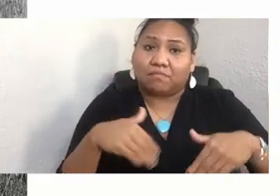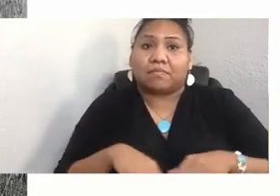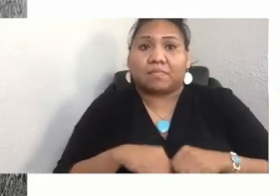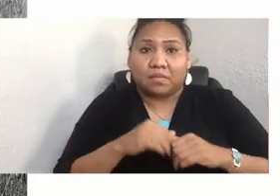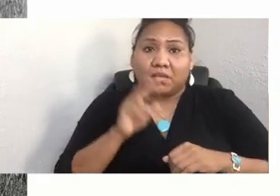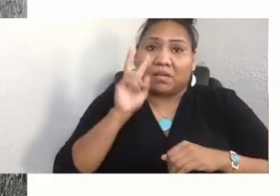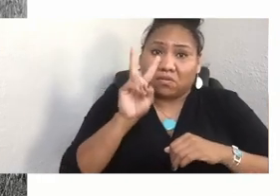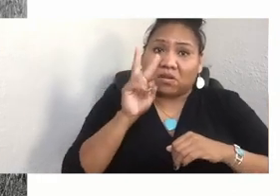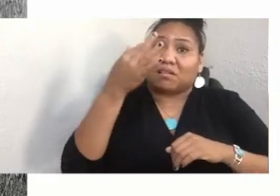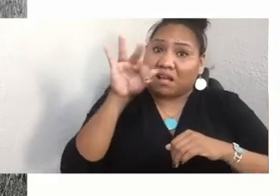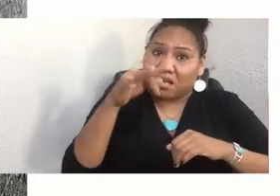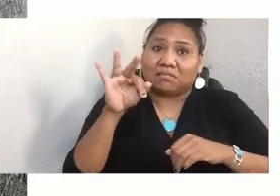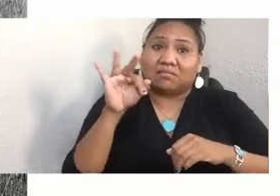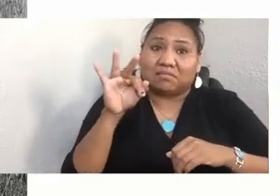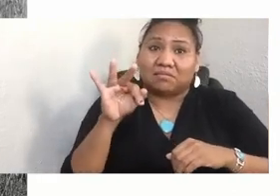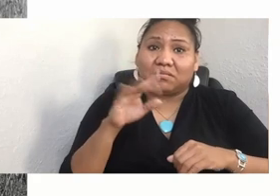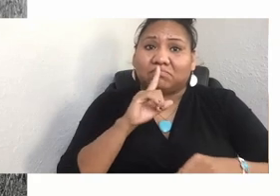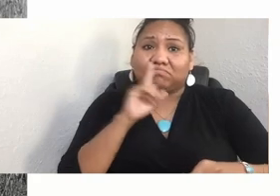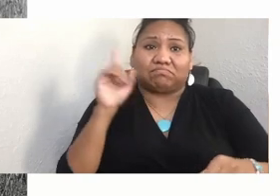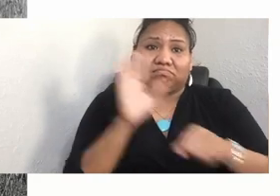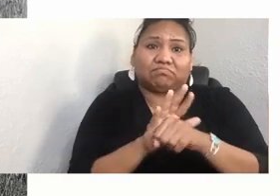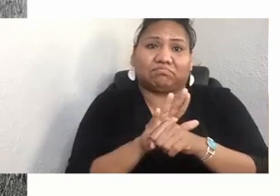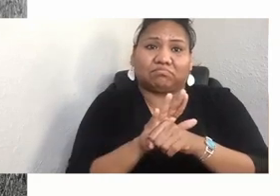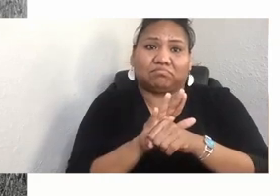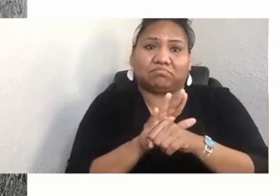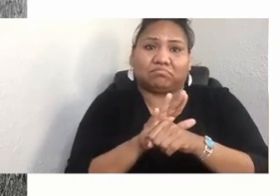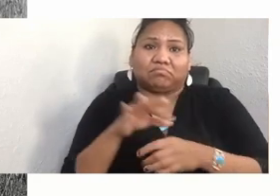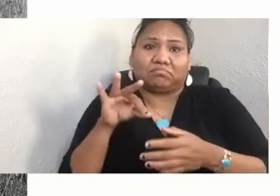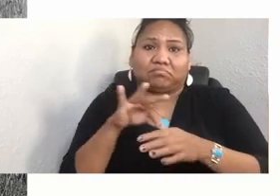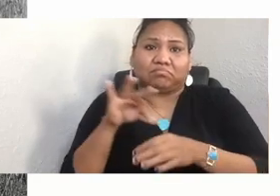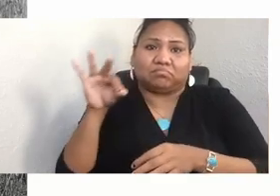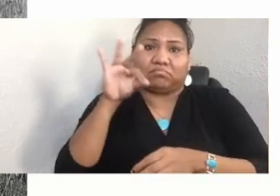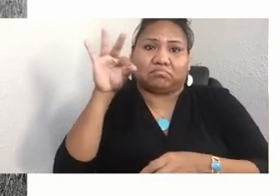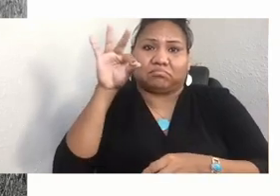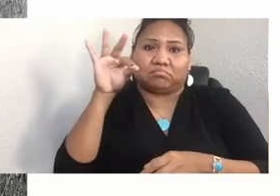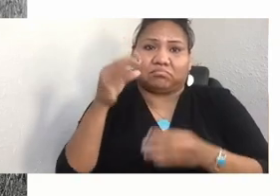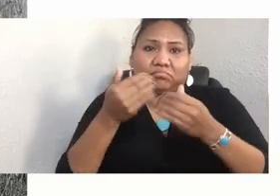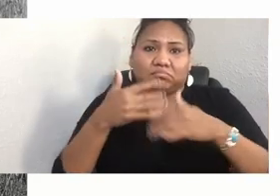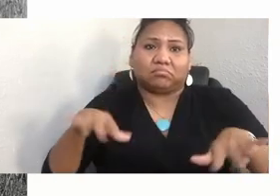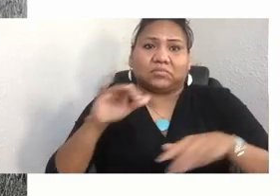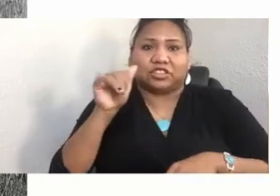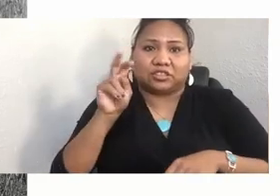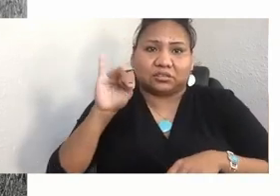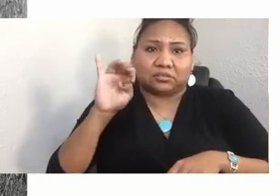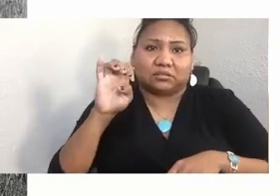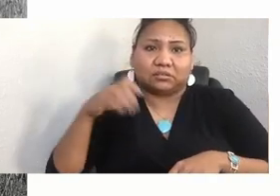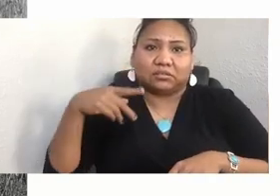Fort Robinson Outbreak Spiritual Run to Jennie Parker, their elder advisor.